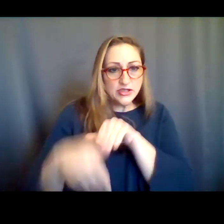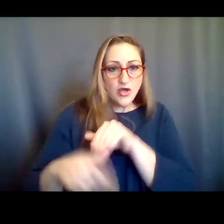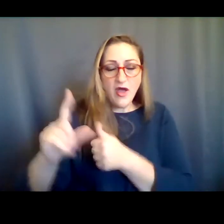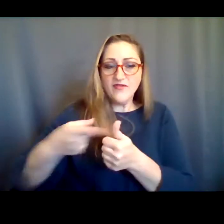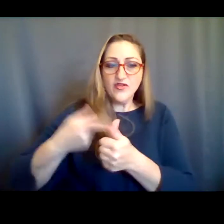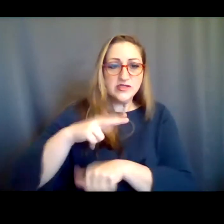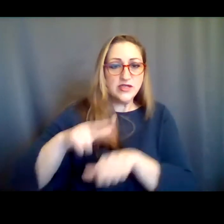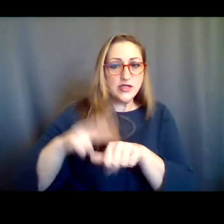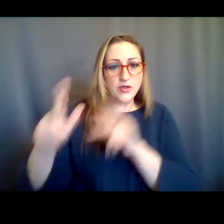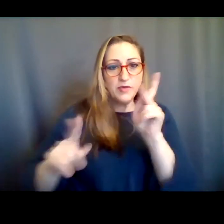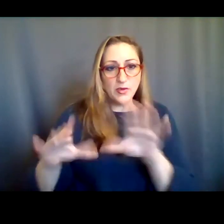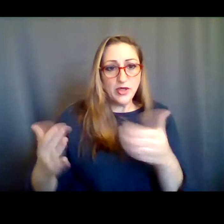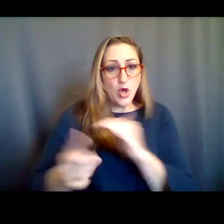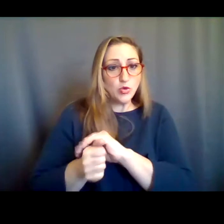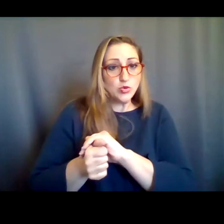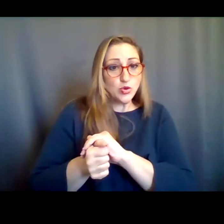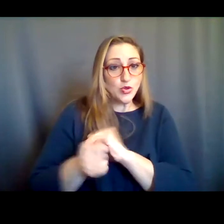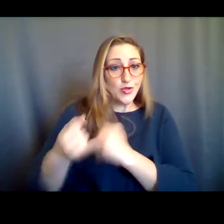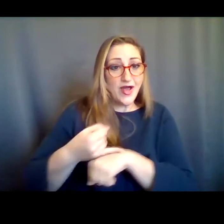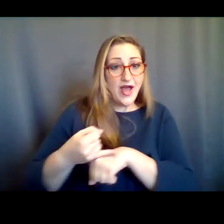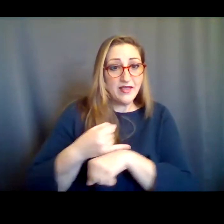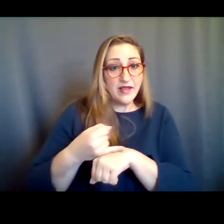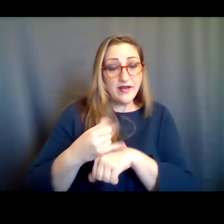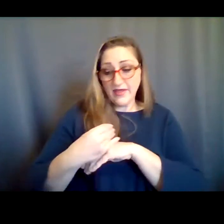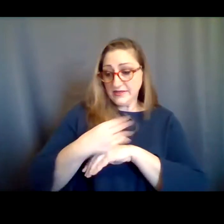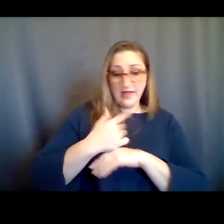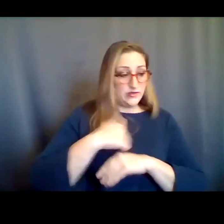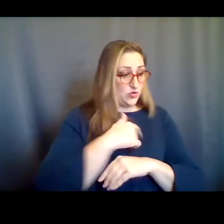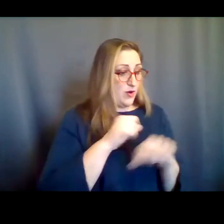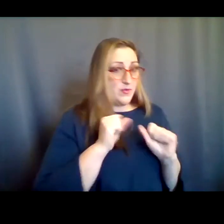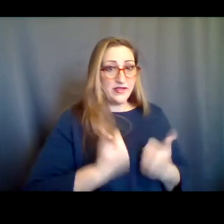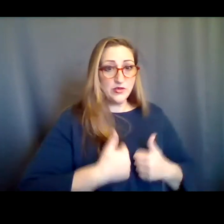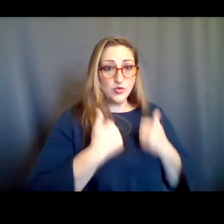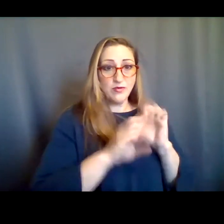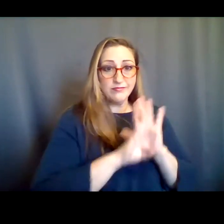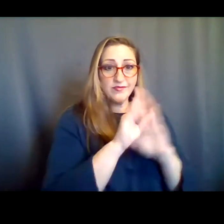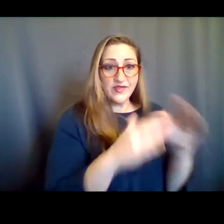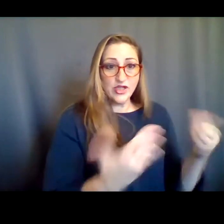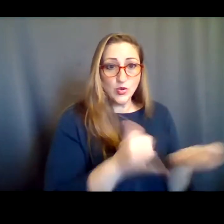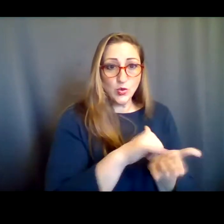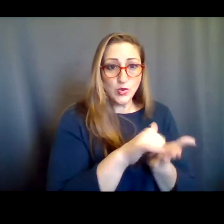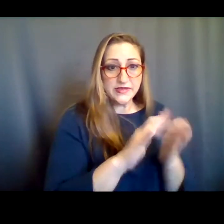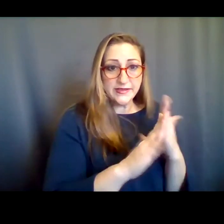on Turtle Island that have led to our livelihoods in New York City today.